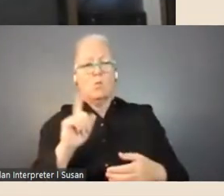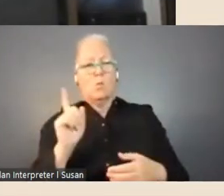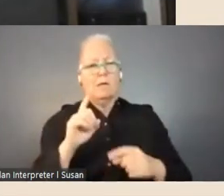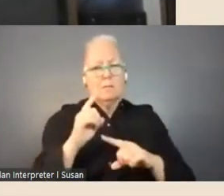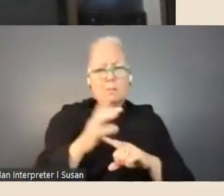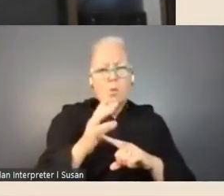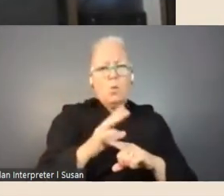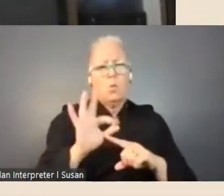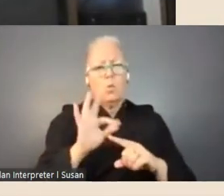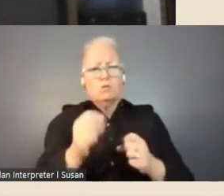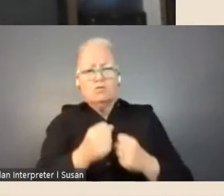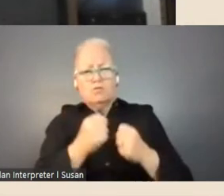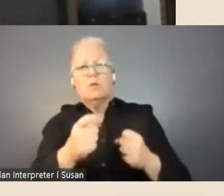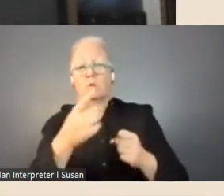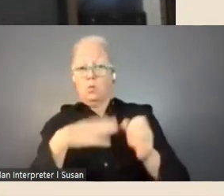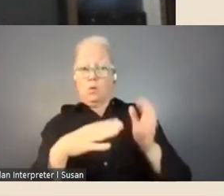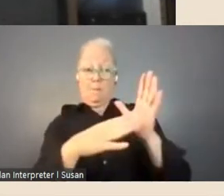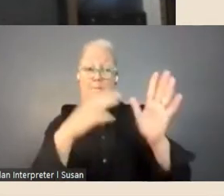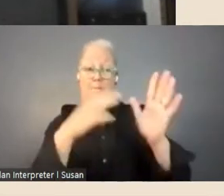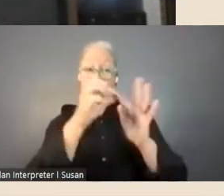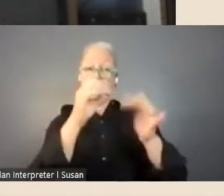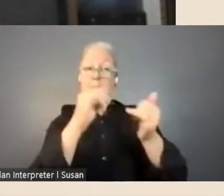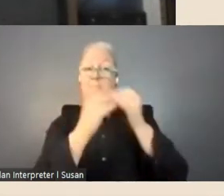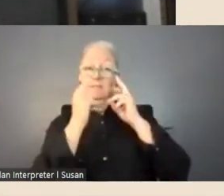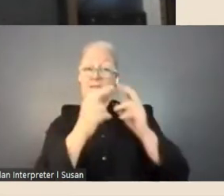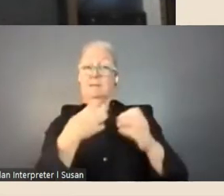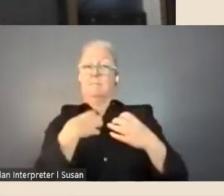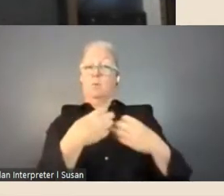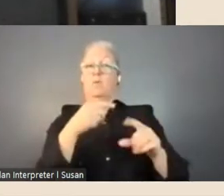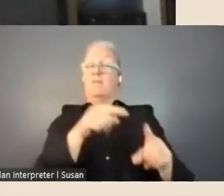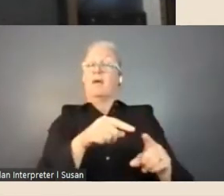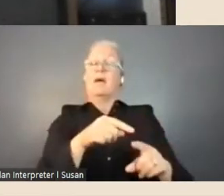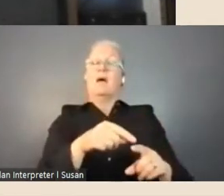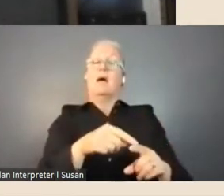want to look at maps, it's good to say 'I'm looking at maps for particular regional